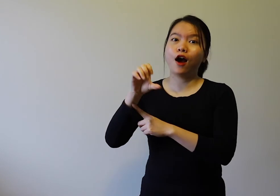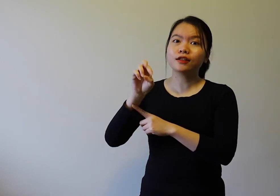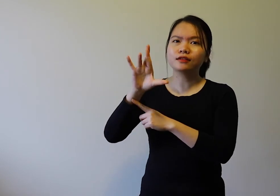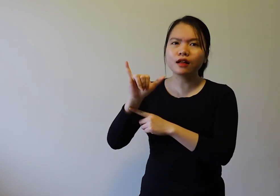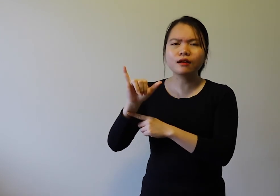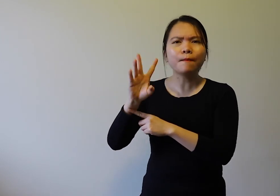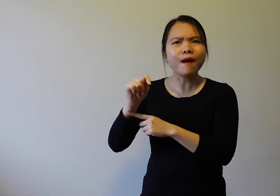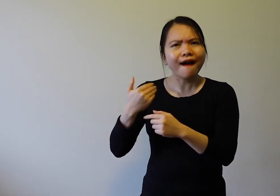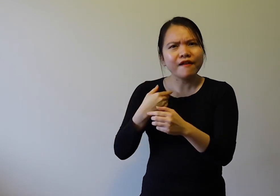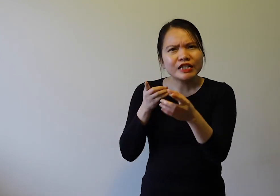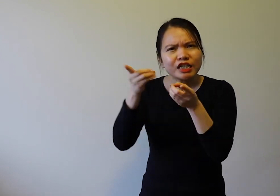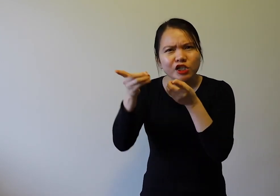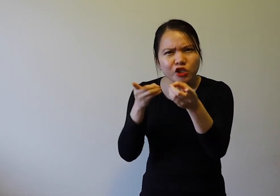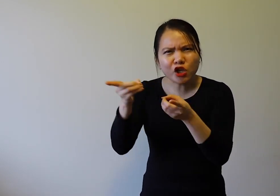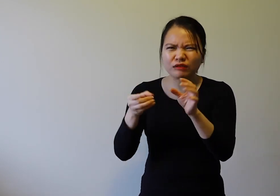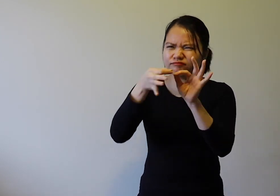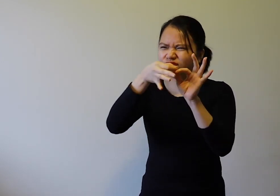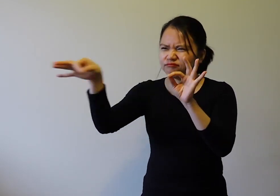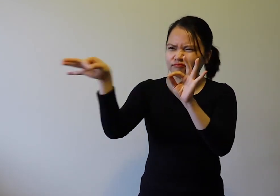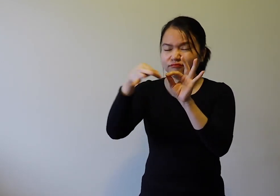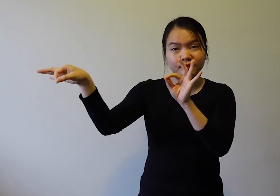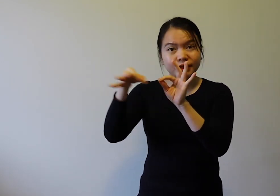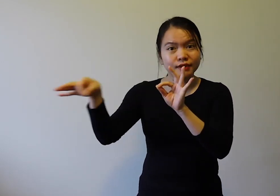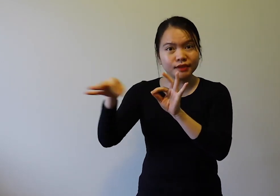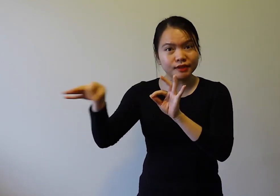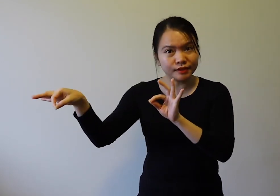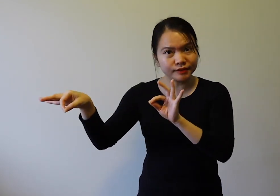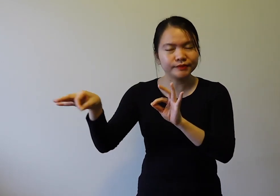such as words, definitions, sentence examples,